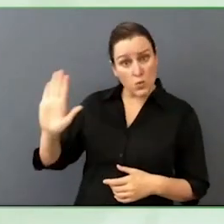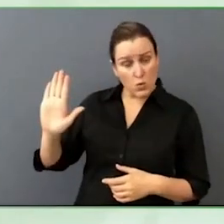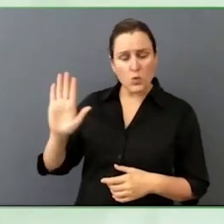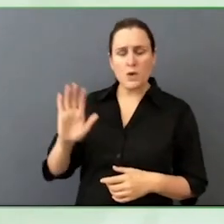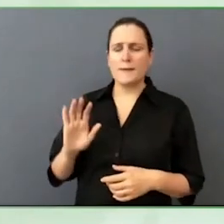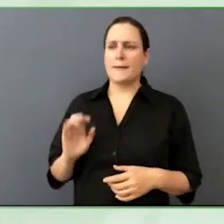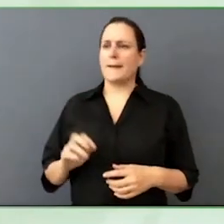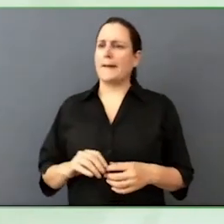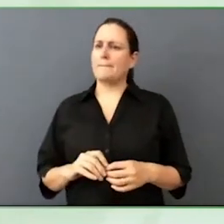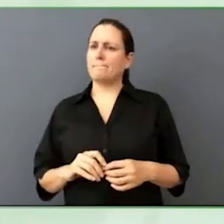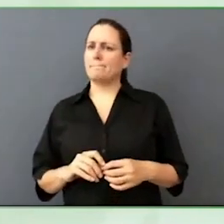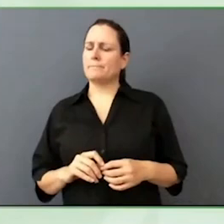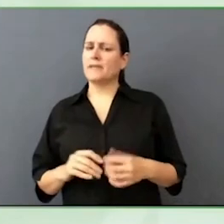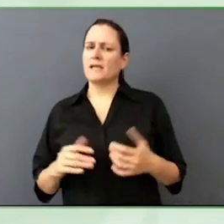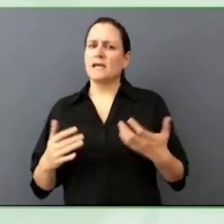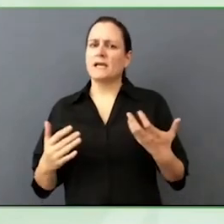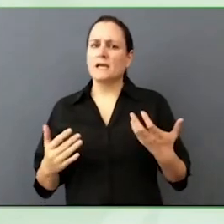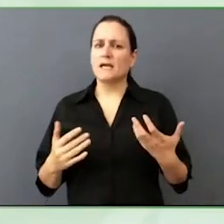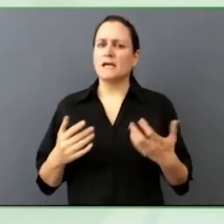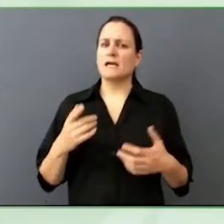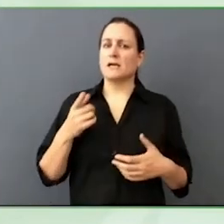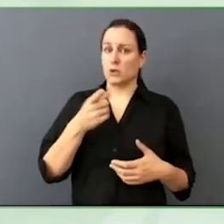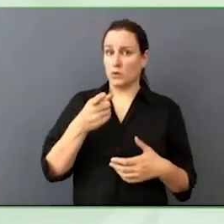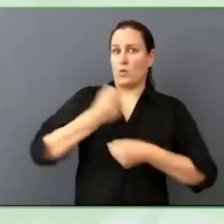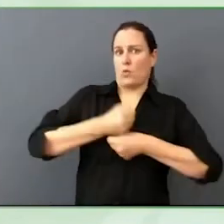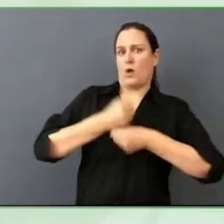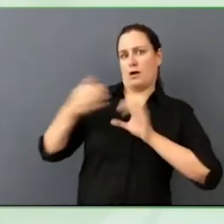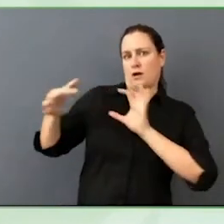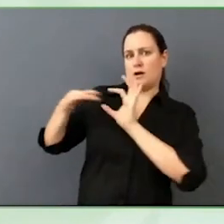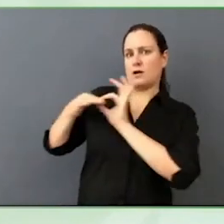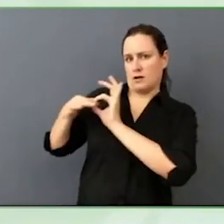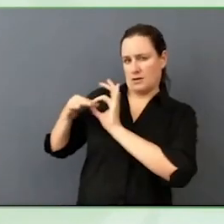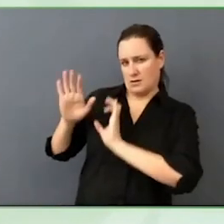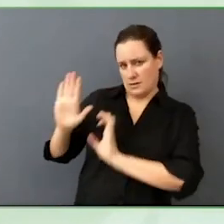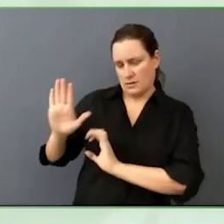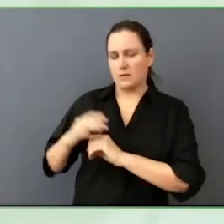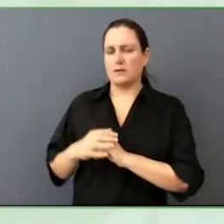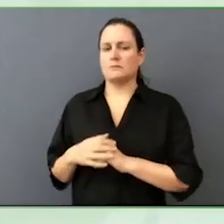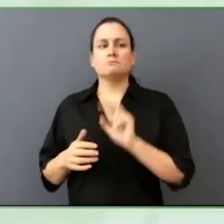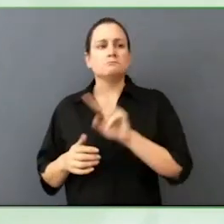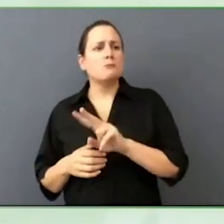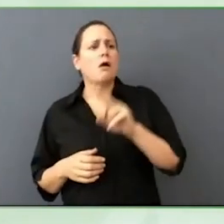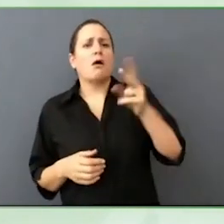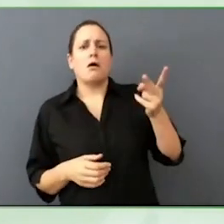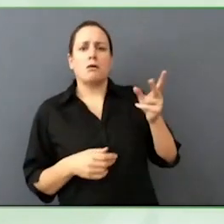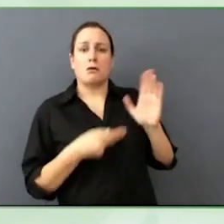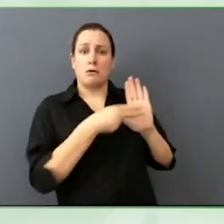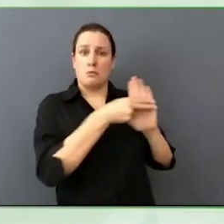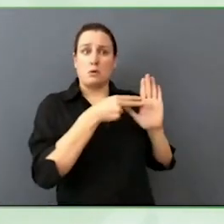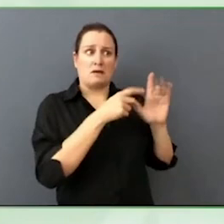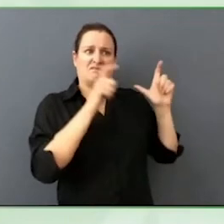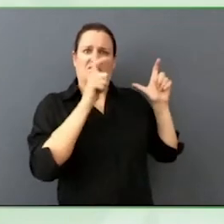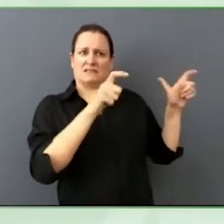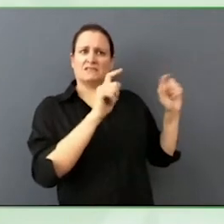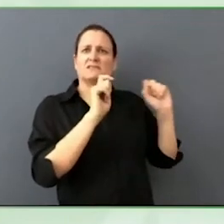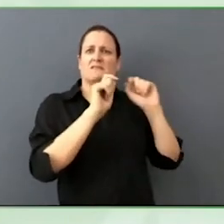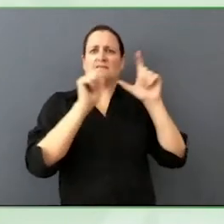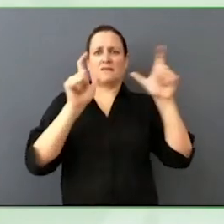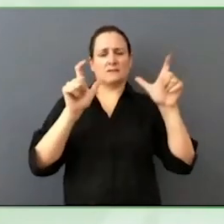recommend it to other corporate brands and even Cisco? To do this, maybe a little bit more seamlessly and more